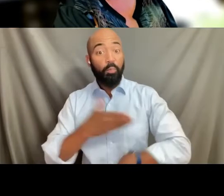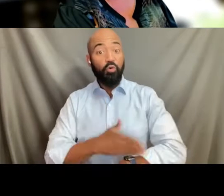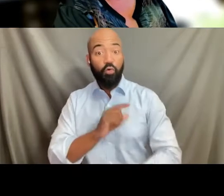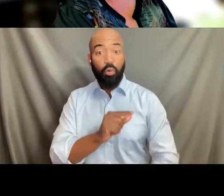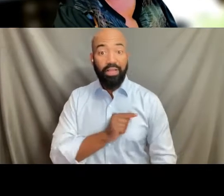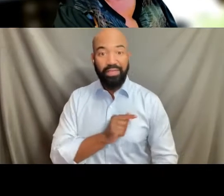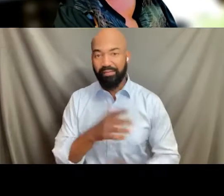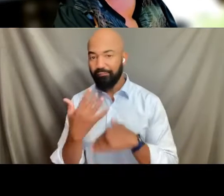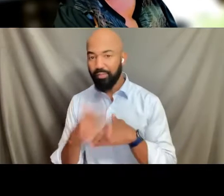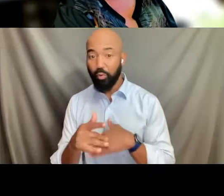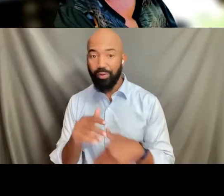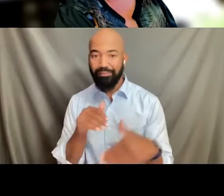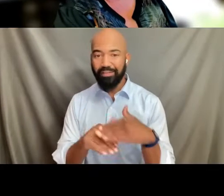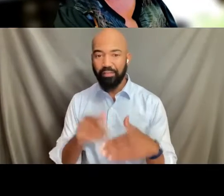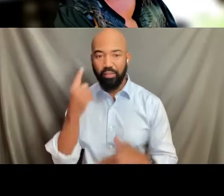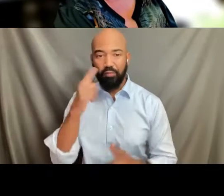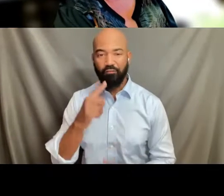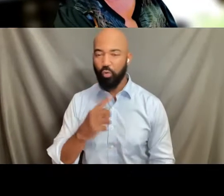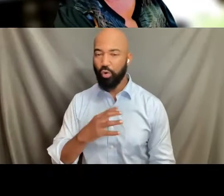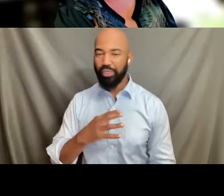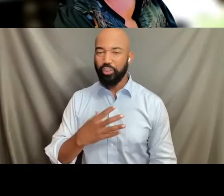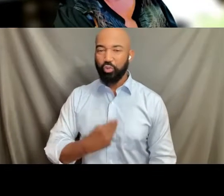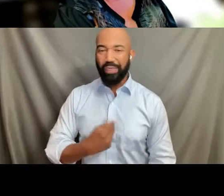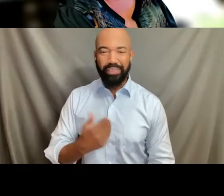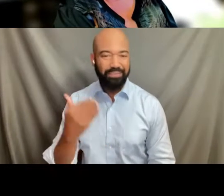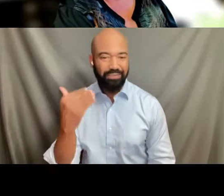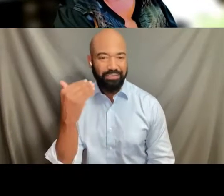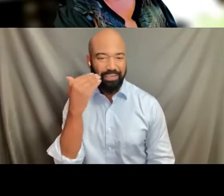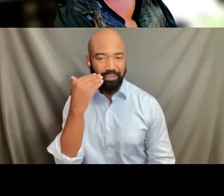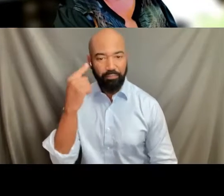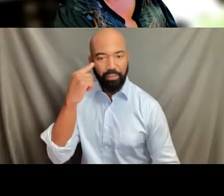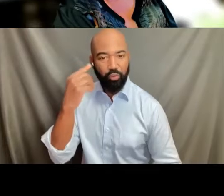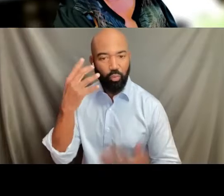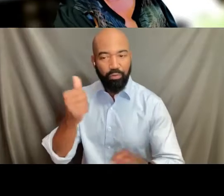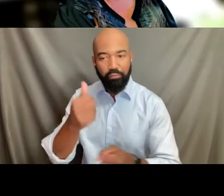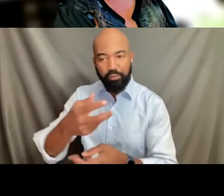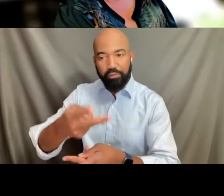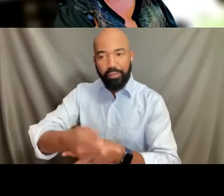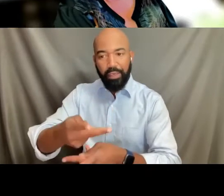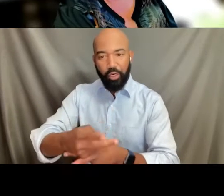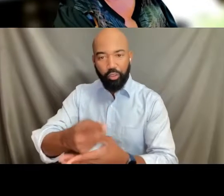to trans competent mental healthcare in Wisconsin. Next slide.